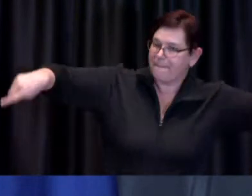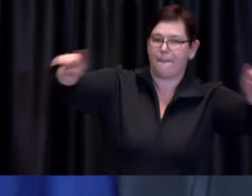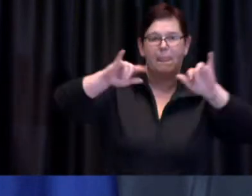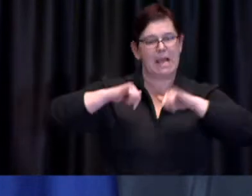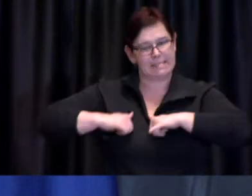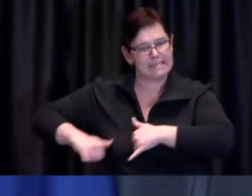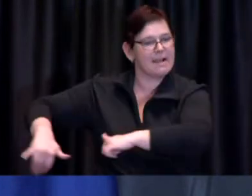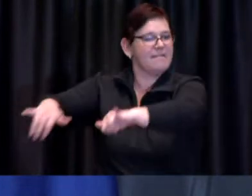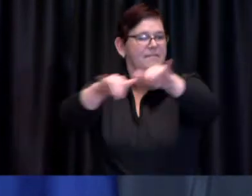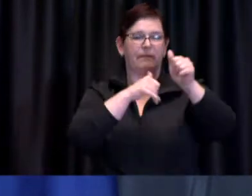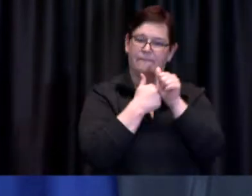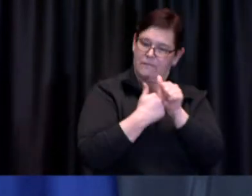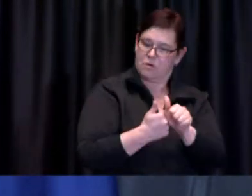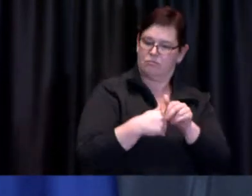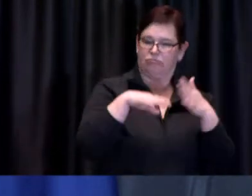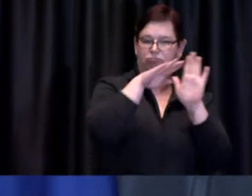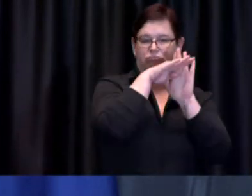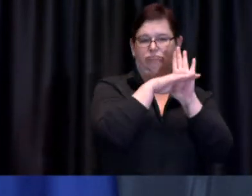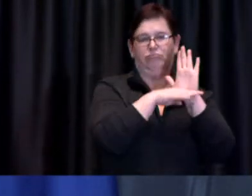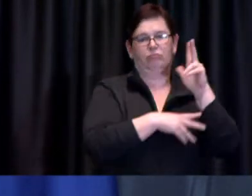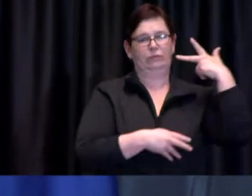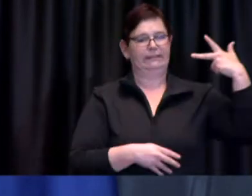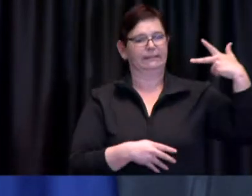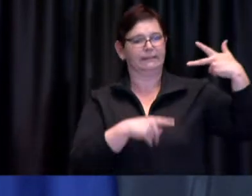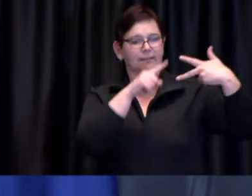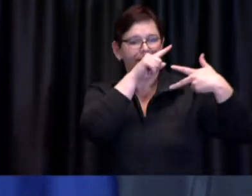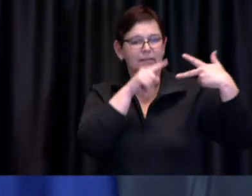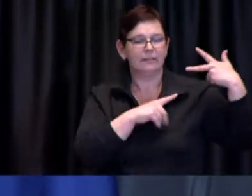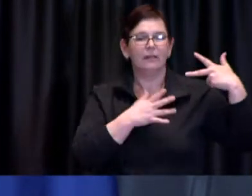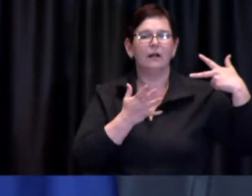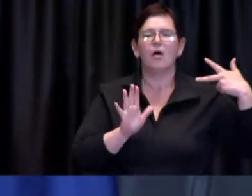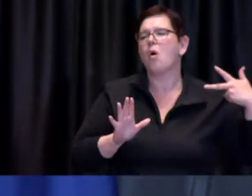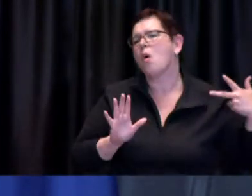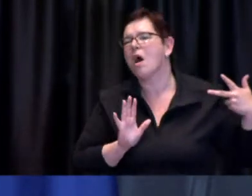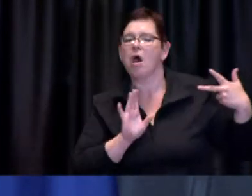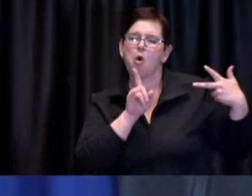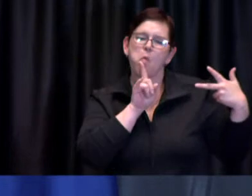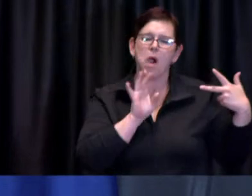Secondly I would say that without exception during this pandemic and the entire year-long period when